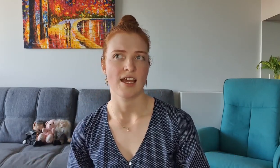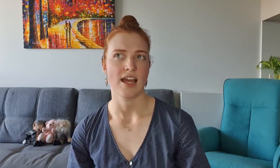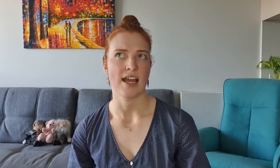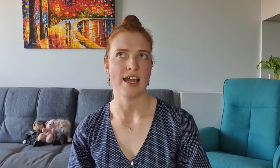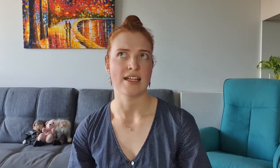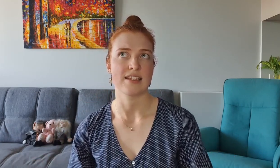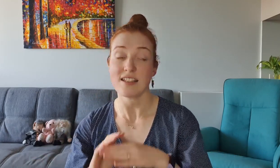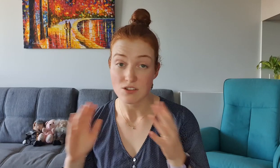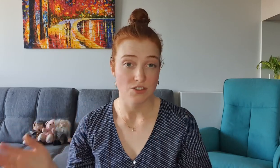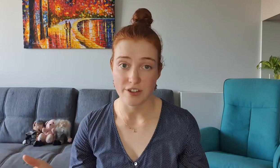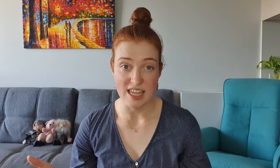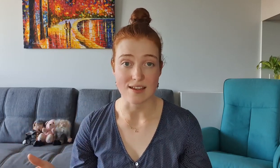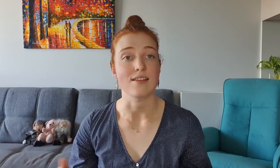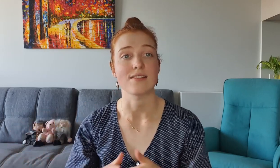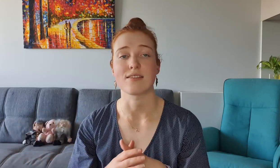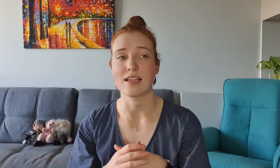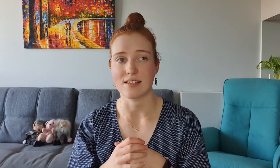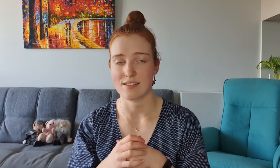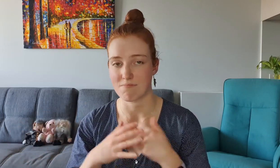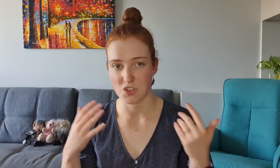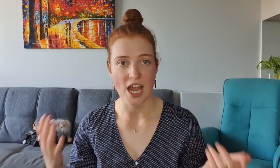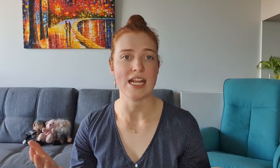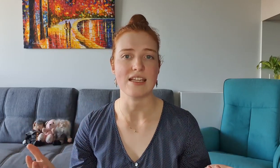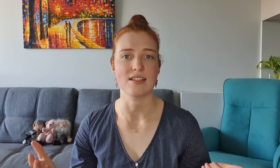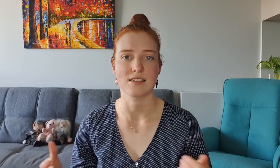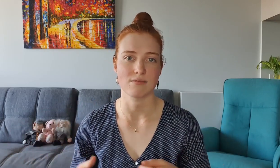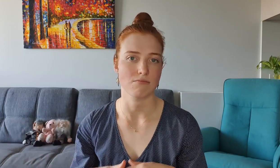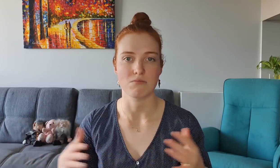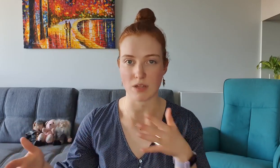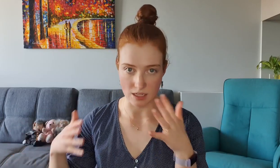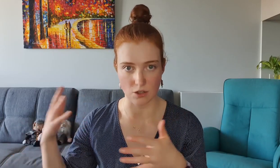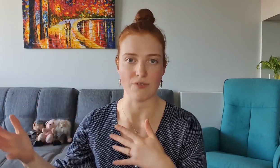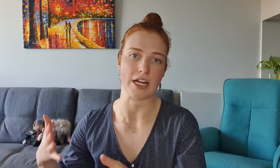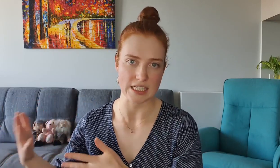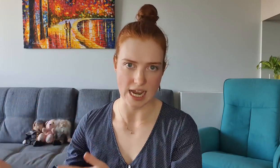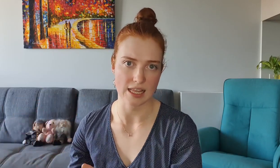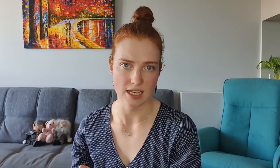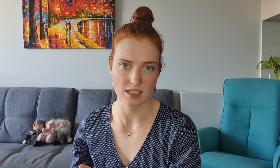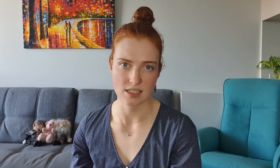and that's not true either, it's Chinese, including various dialects